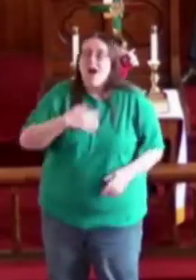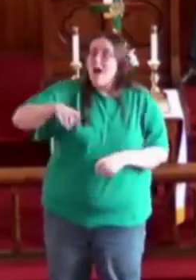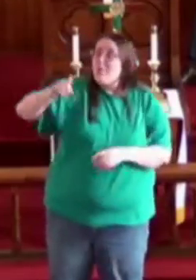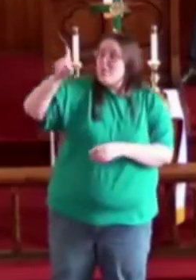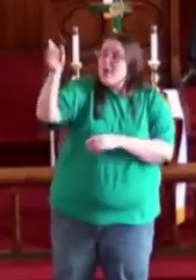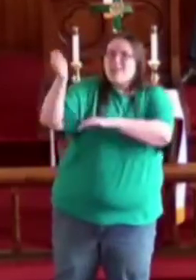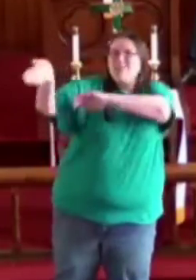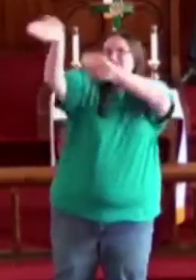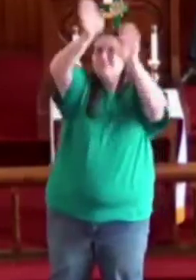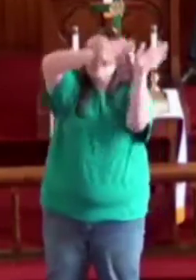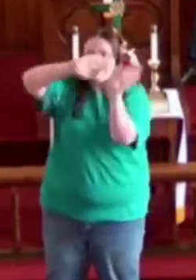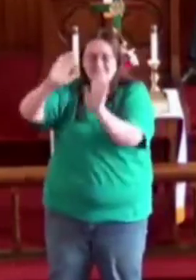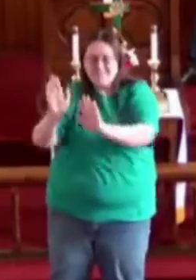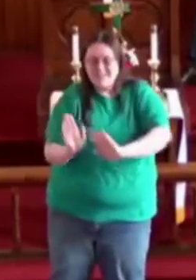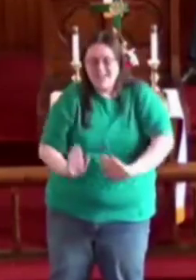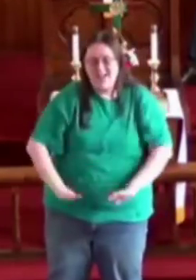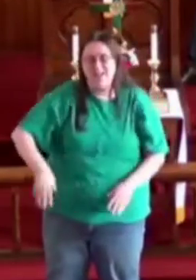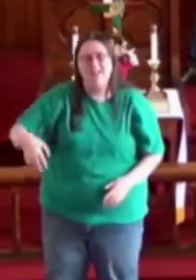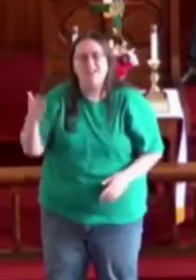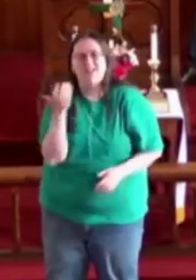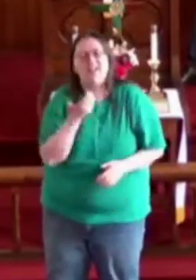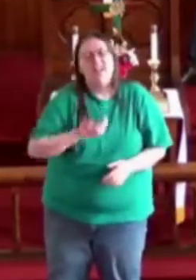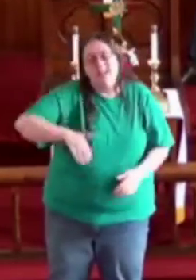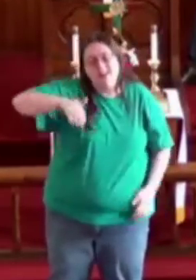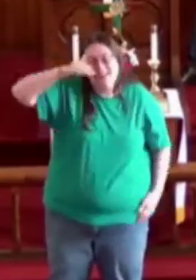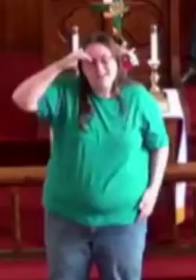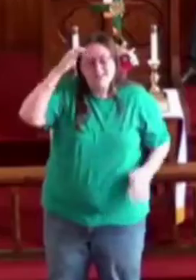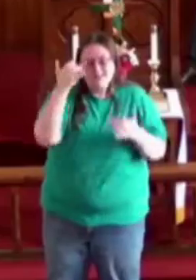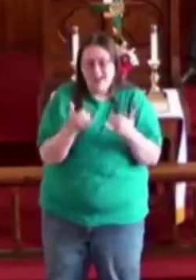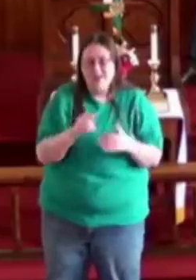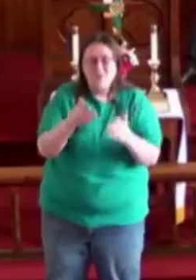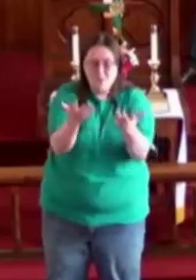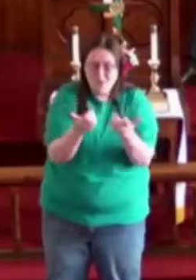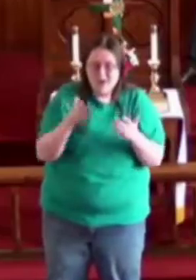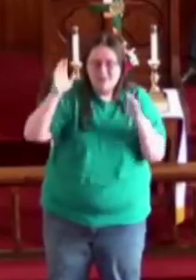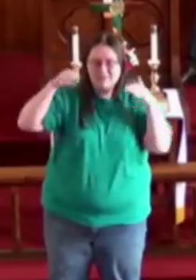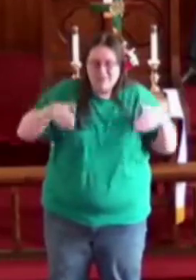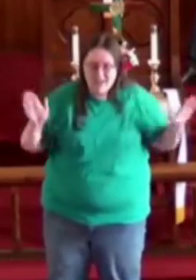I pointed to the sky and now you wanna fly